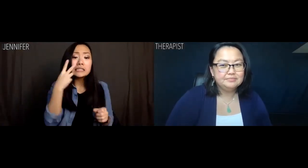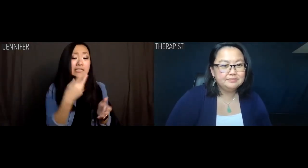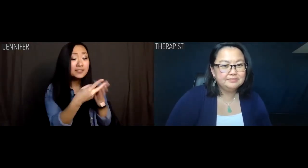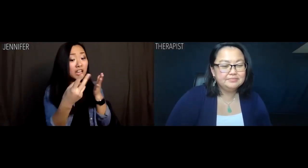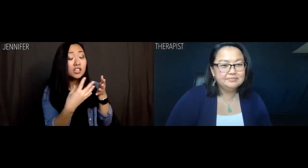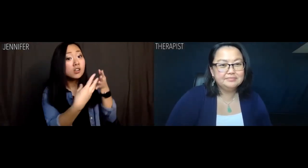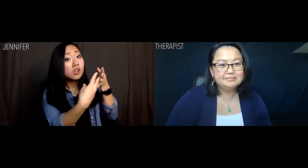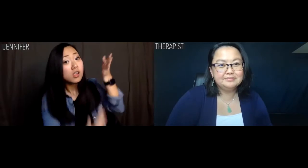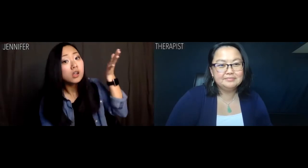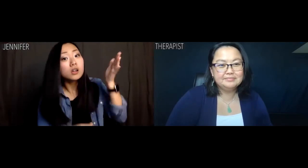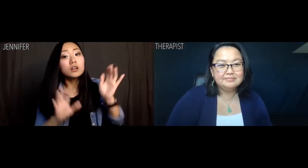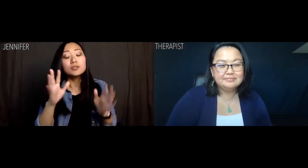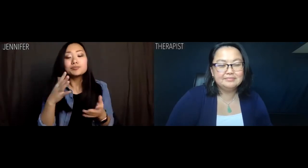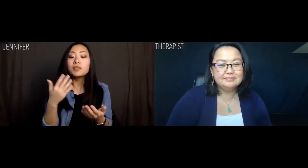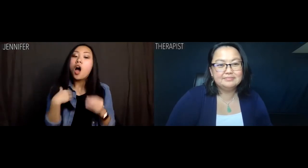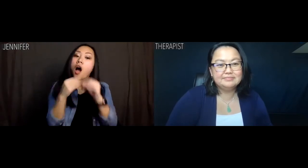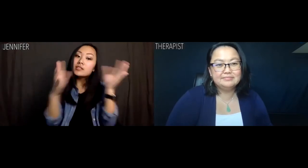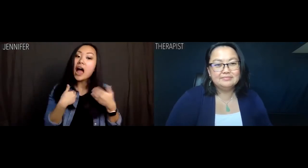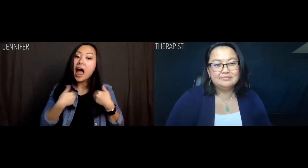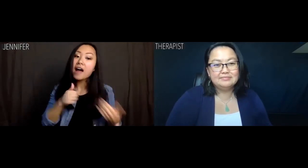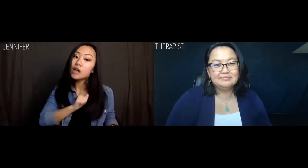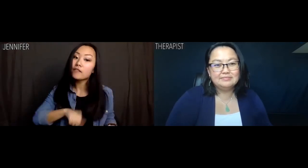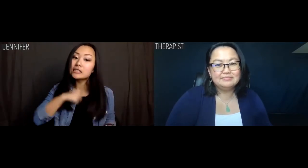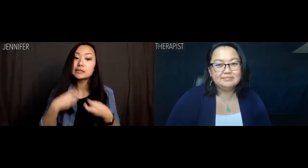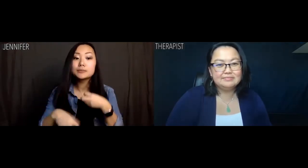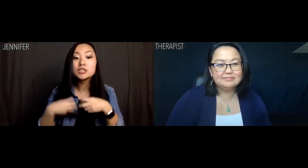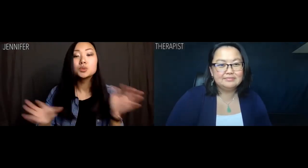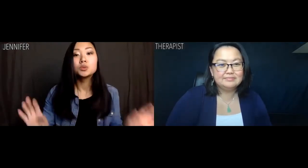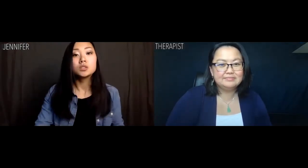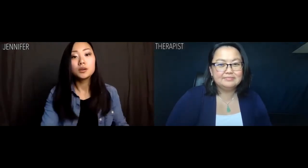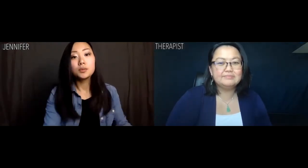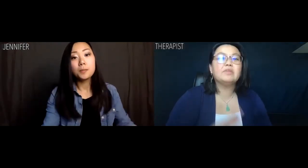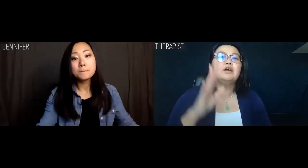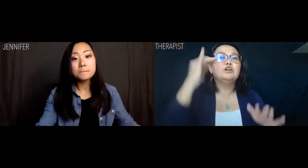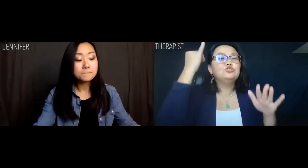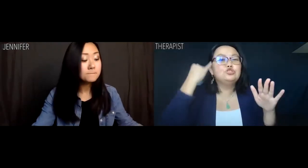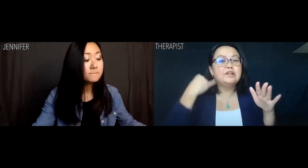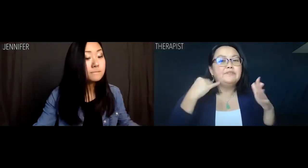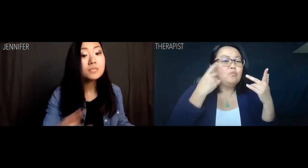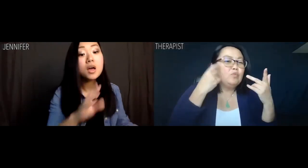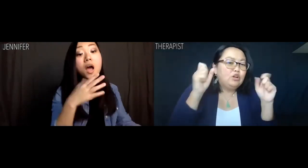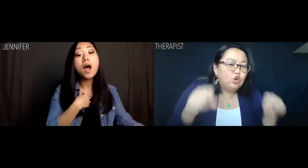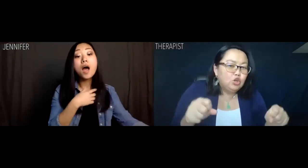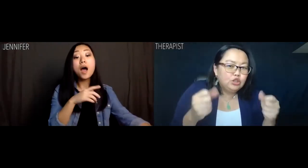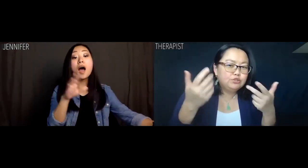As you can see, the shortcomings list is much longer, which may point to some self-esteem issues. Therapist: Jennifer, if we could just --